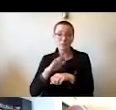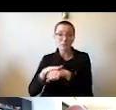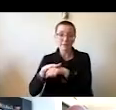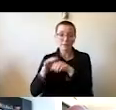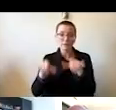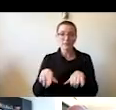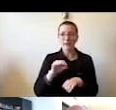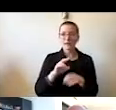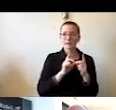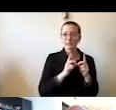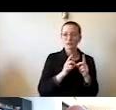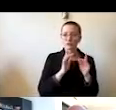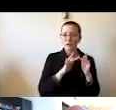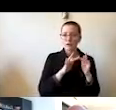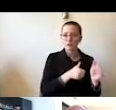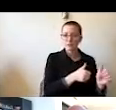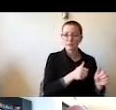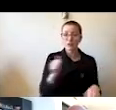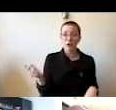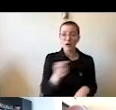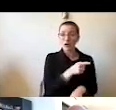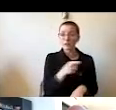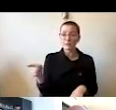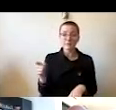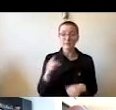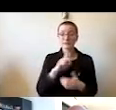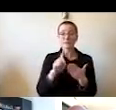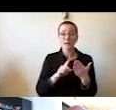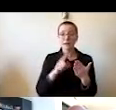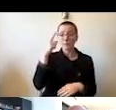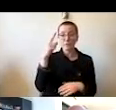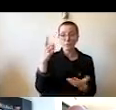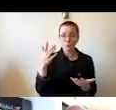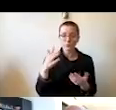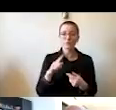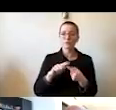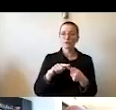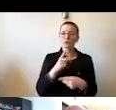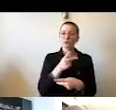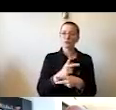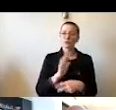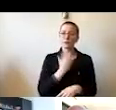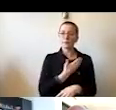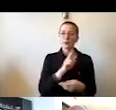And all of this was designed with one single purpose in mind. And that was to keep our university